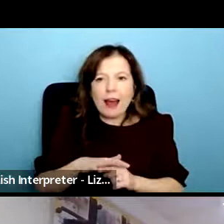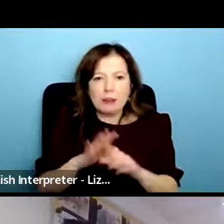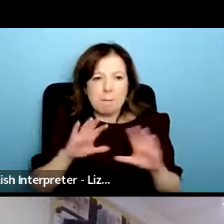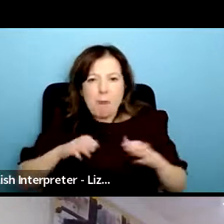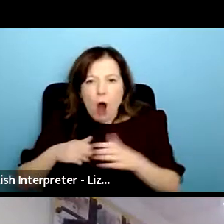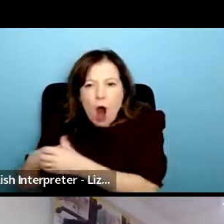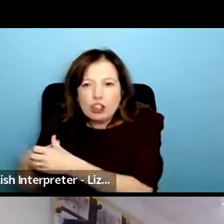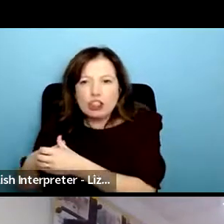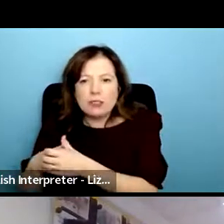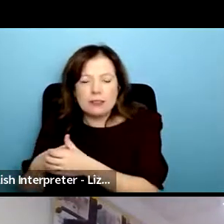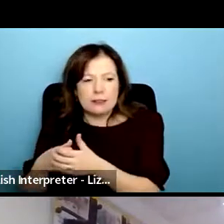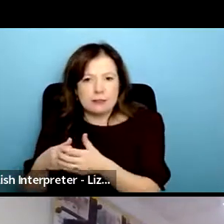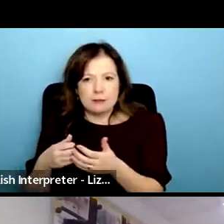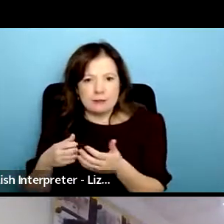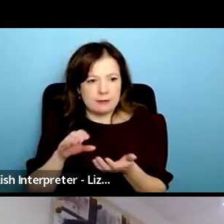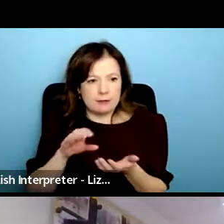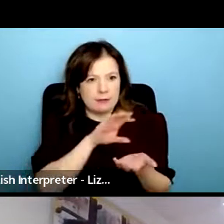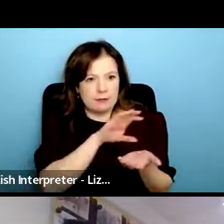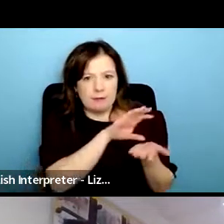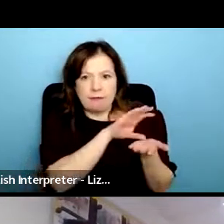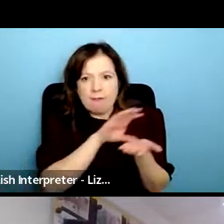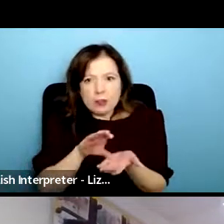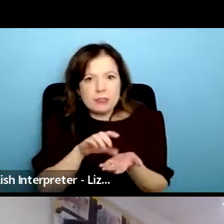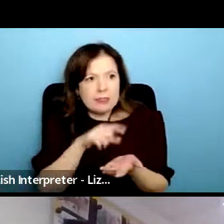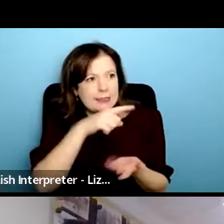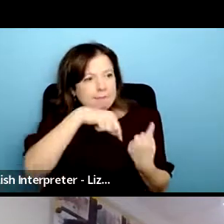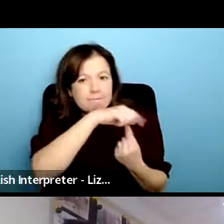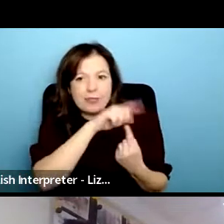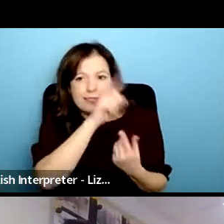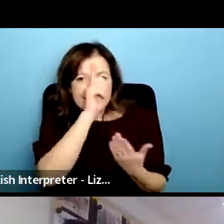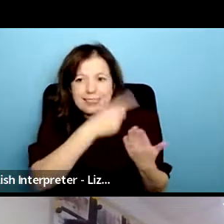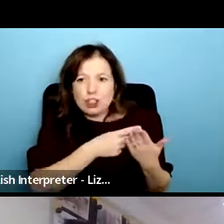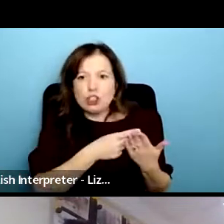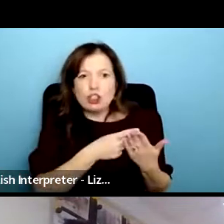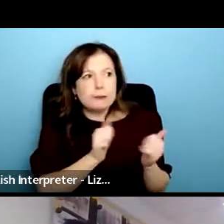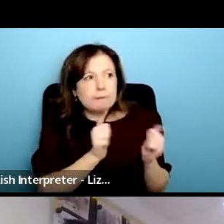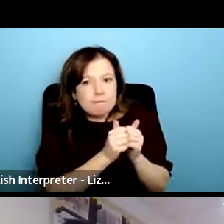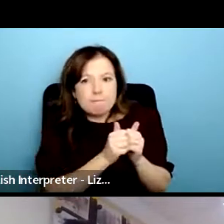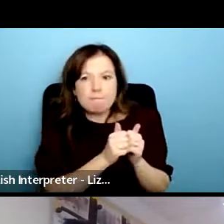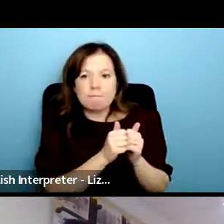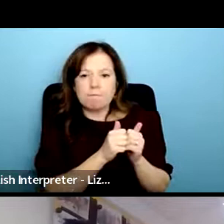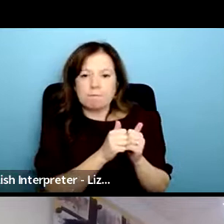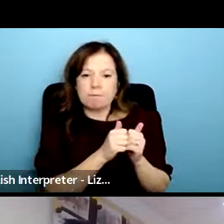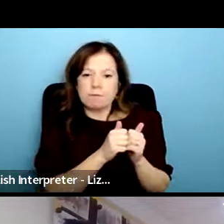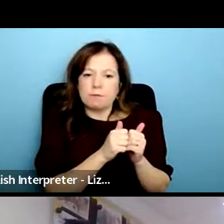at the heart of of kind of decision making and support and and the the stuff that's being done